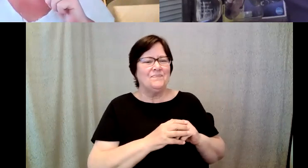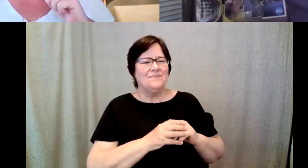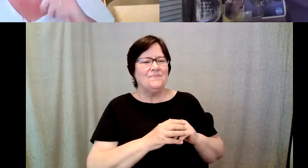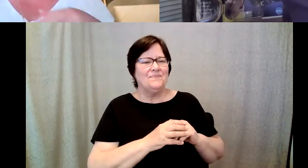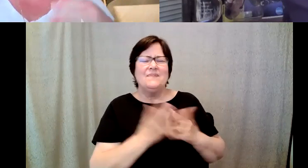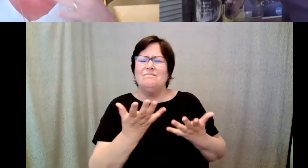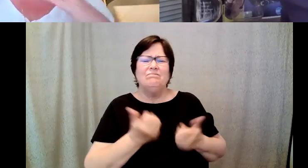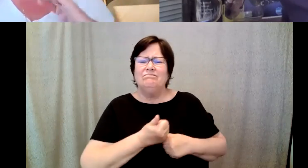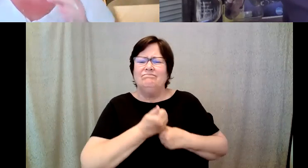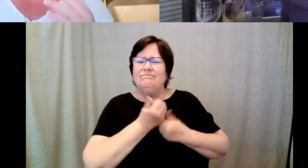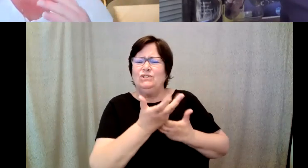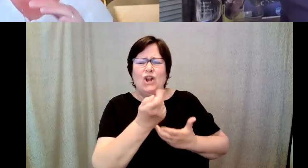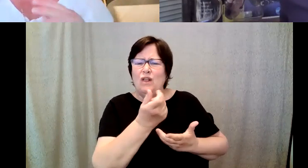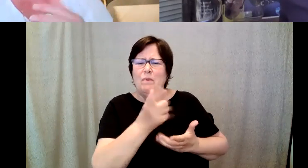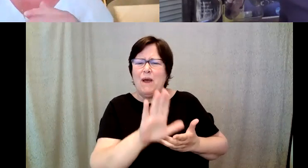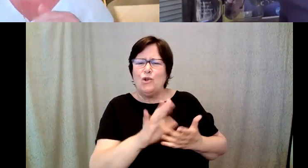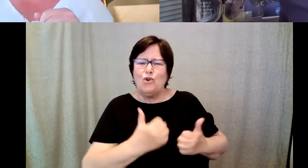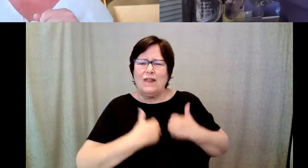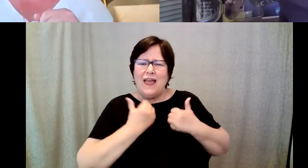about your life immediately post RIT.